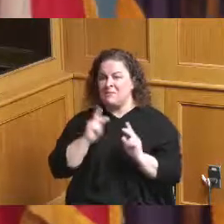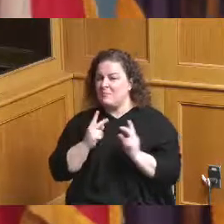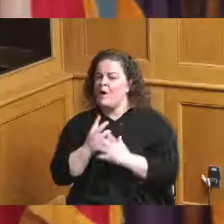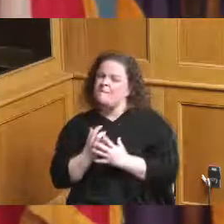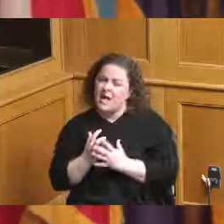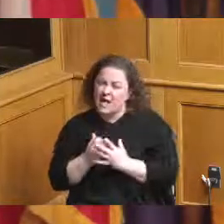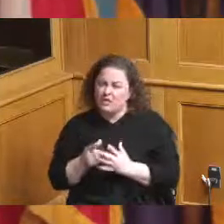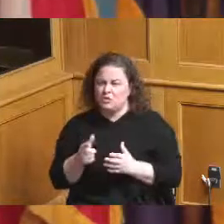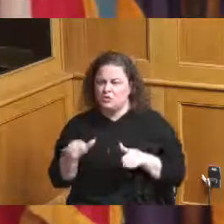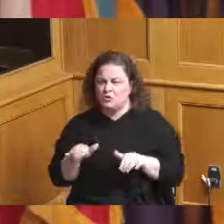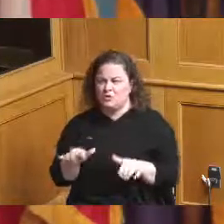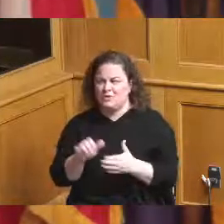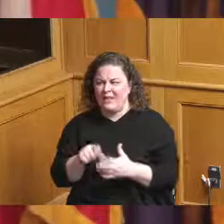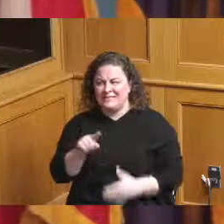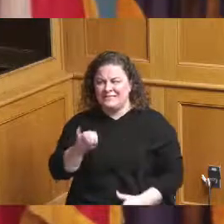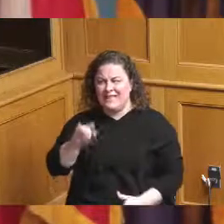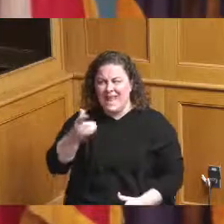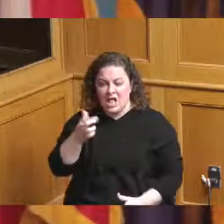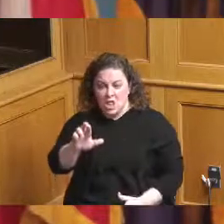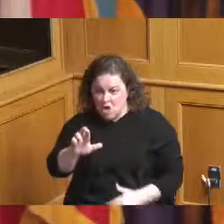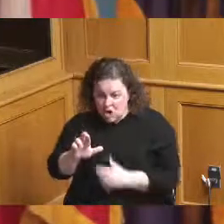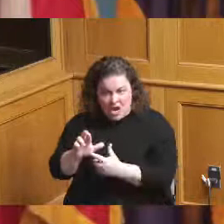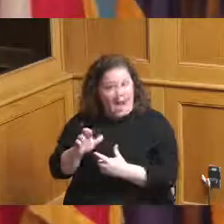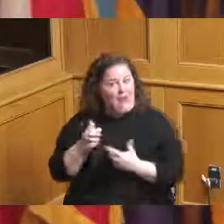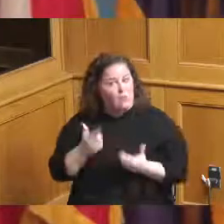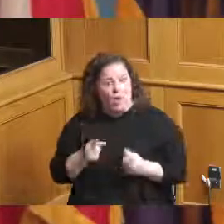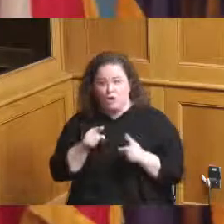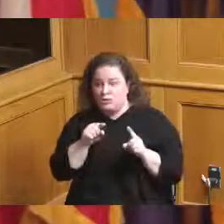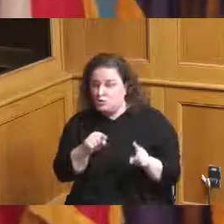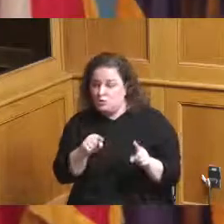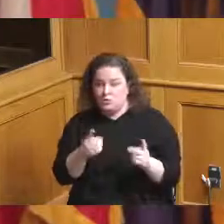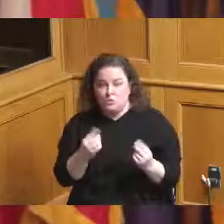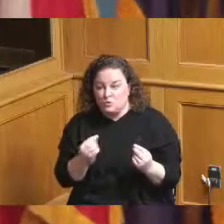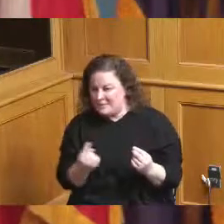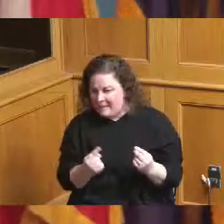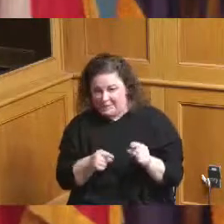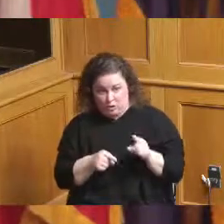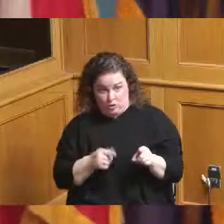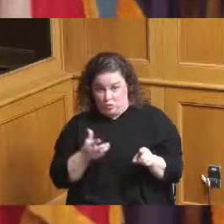don't know who did that I wouldn't want you do something you don't want to do but why would we